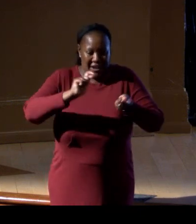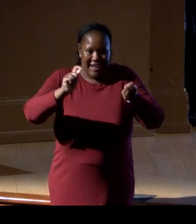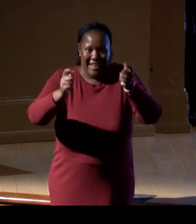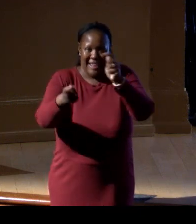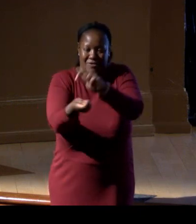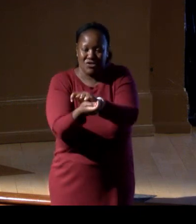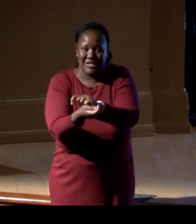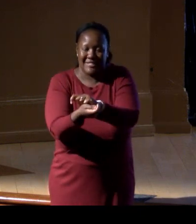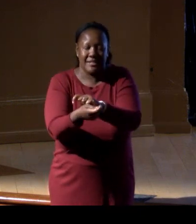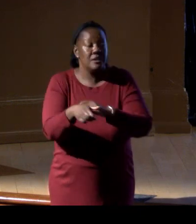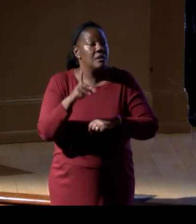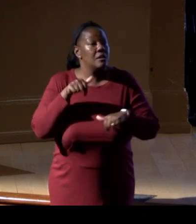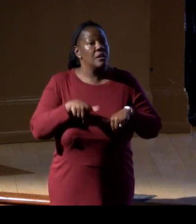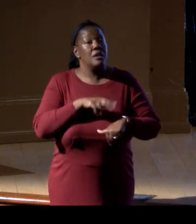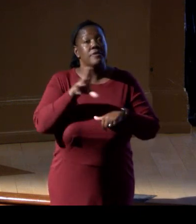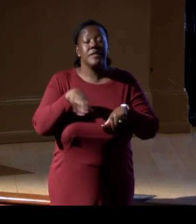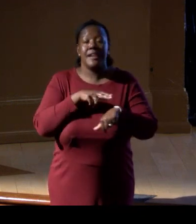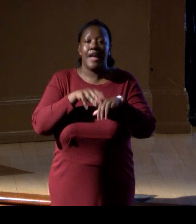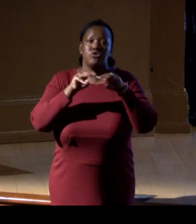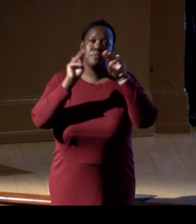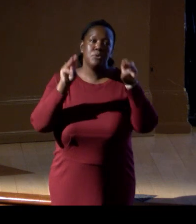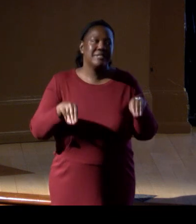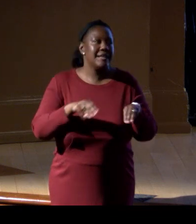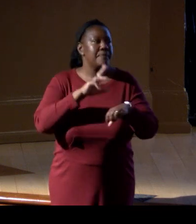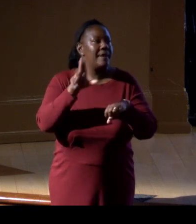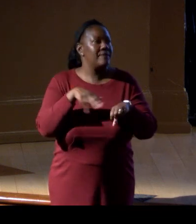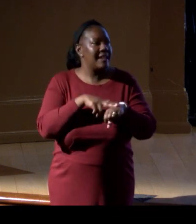The National Museum of Natural History is also committed